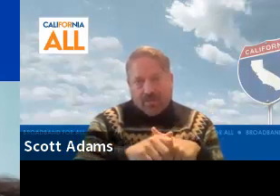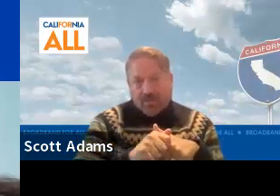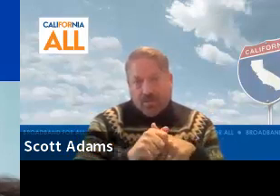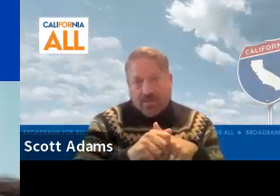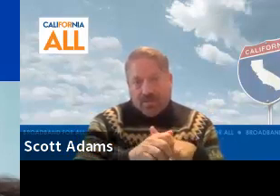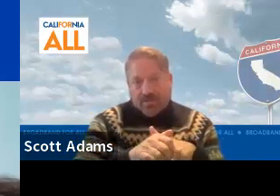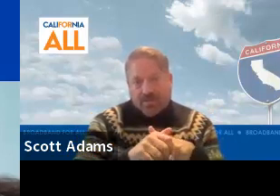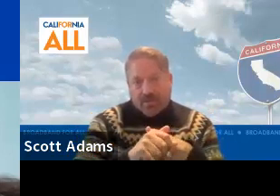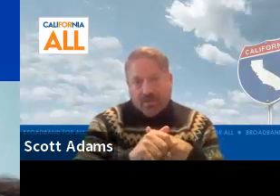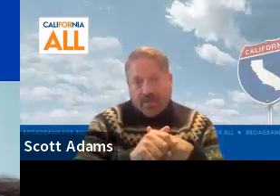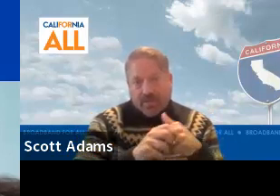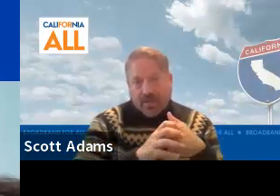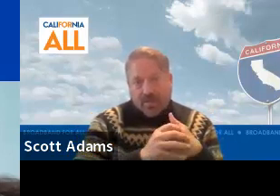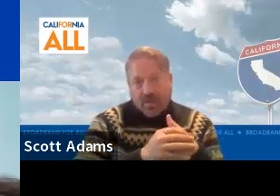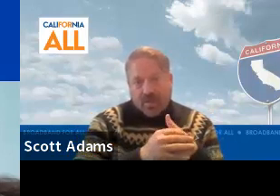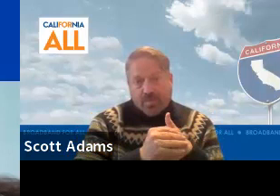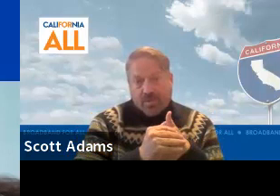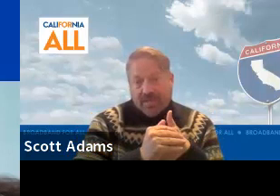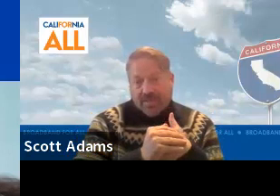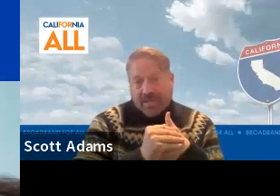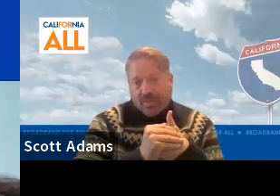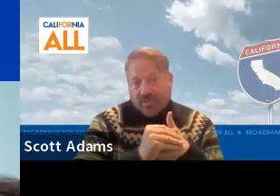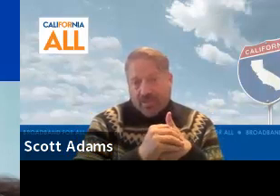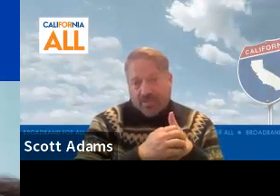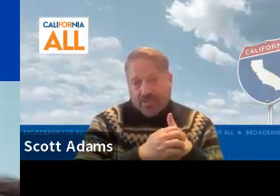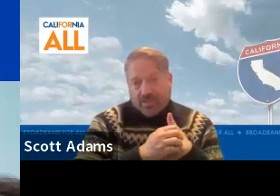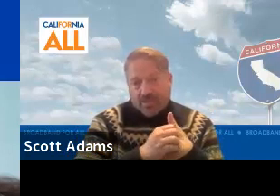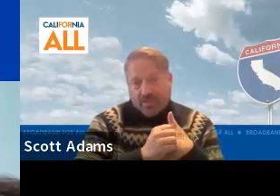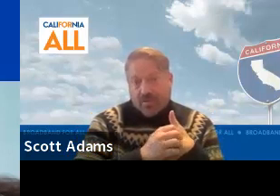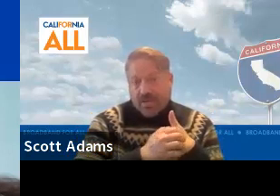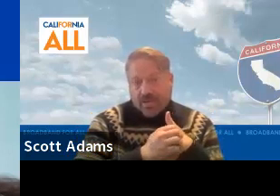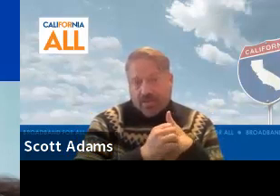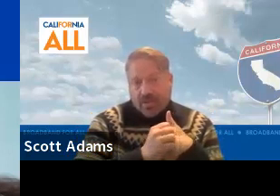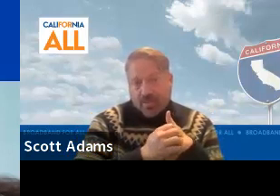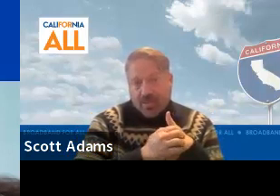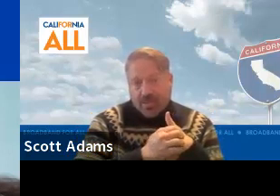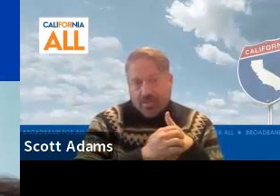to be truly successful that building and the capability to do training and apprenticeship